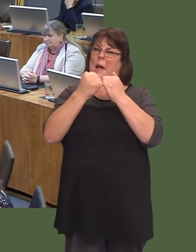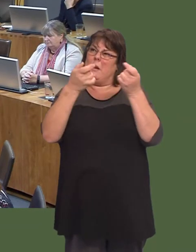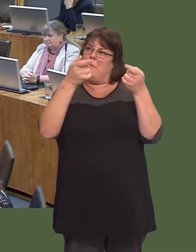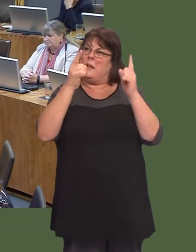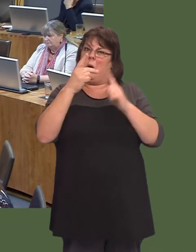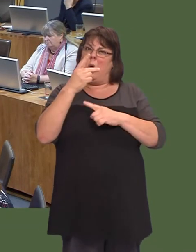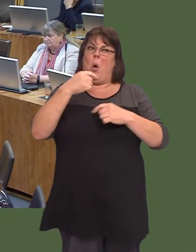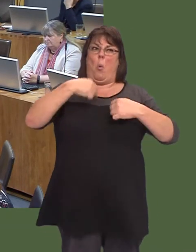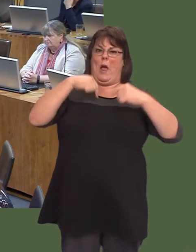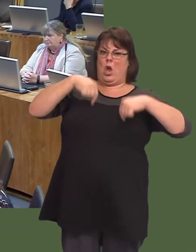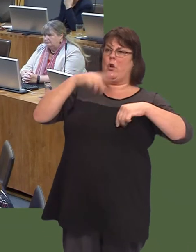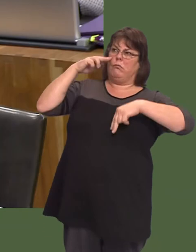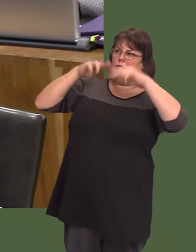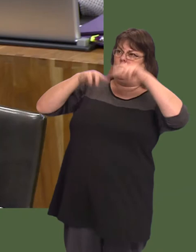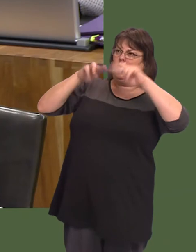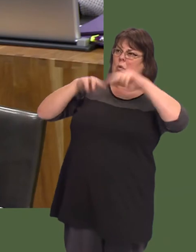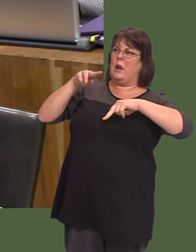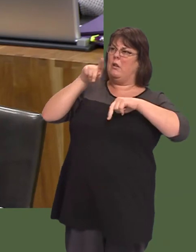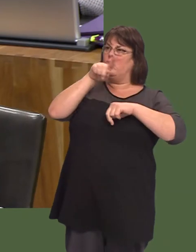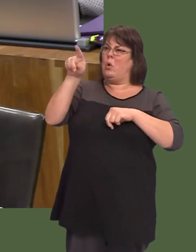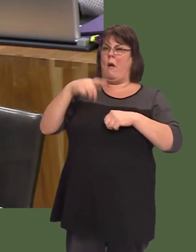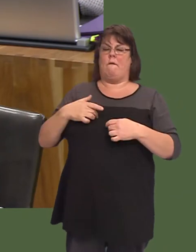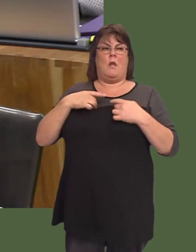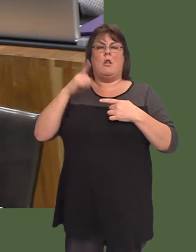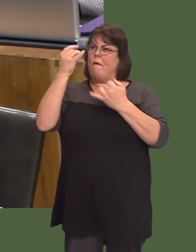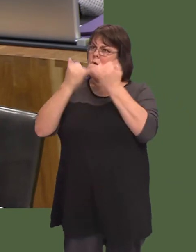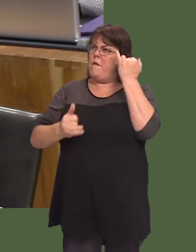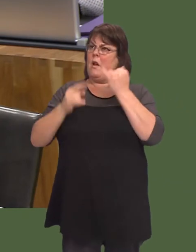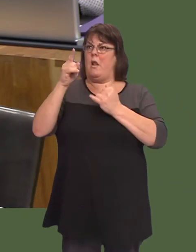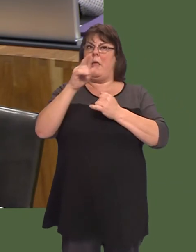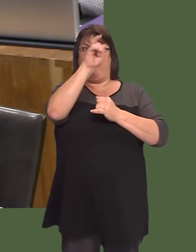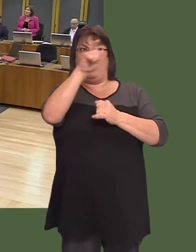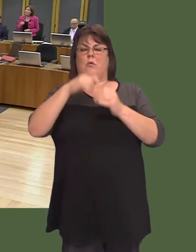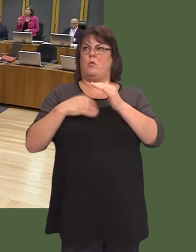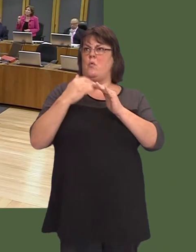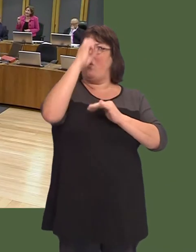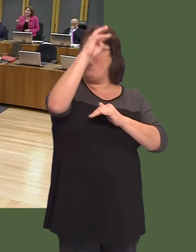Weíre here to scrutinise you, and you are failing the patients of north Wales, youíre